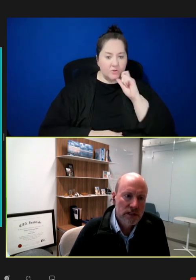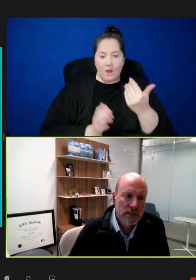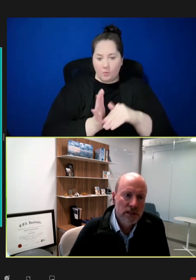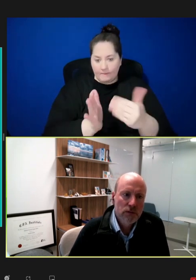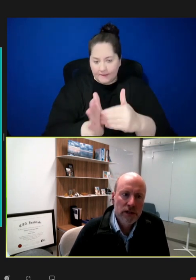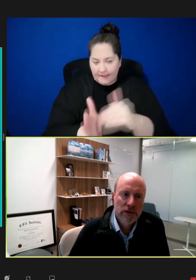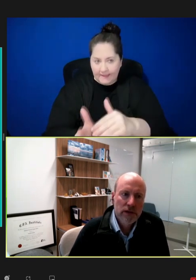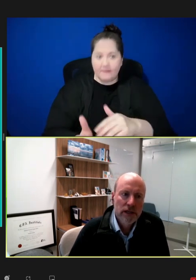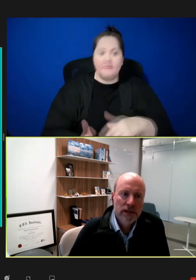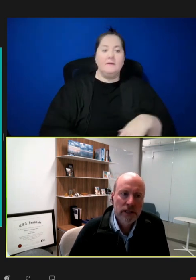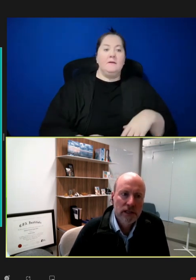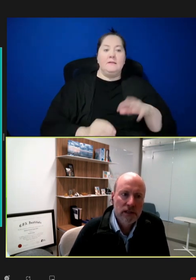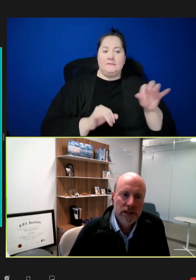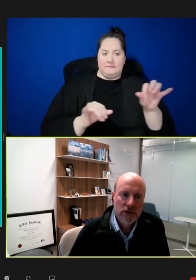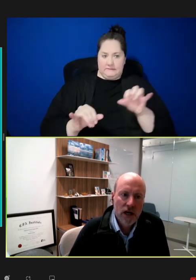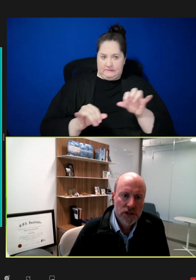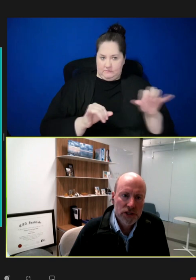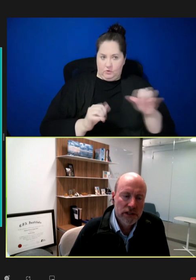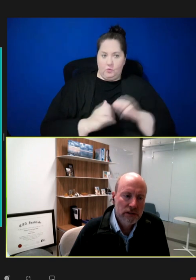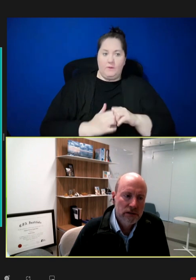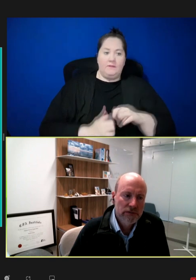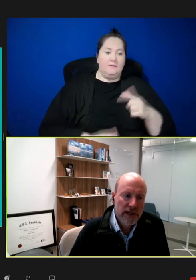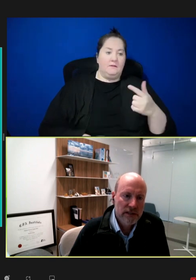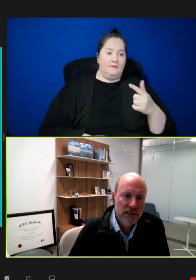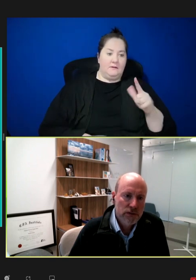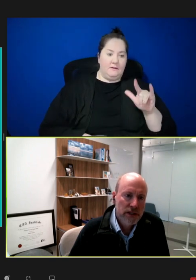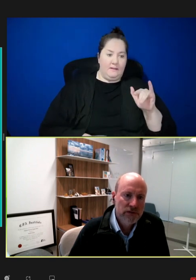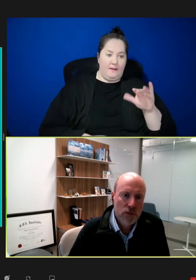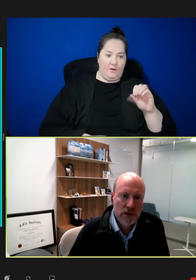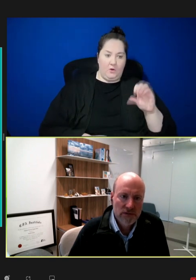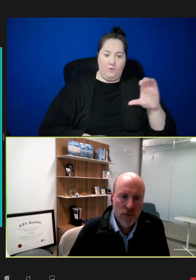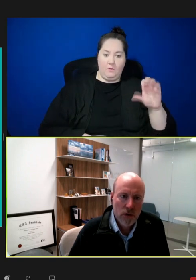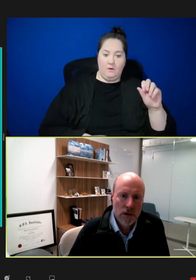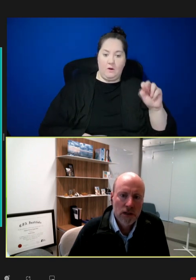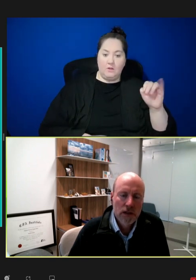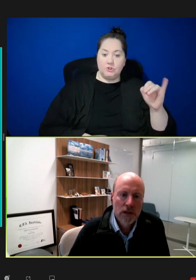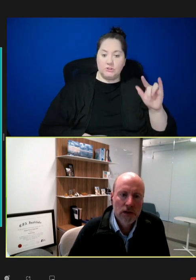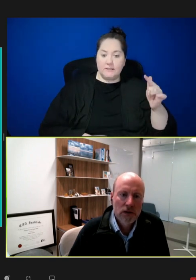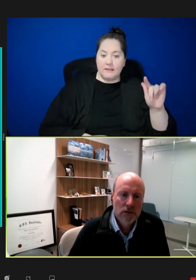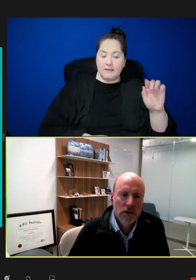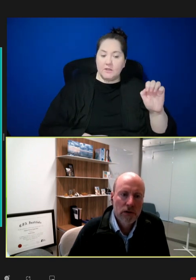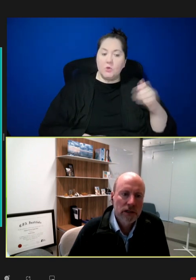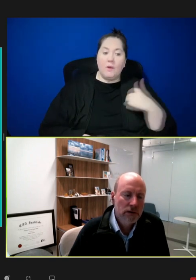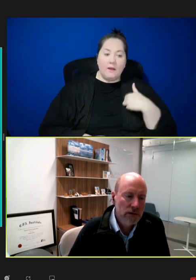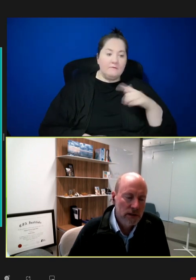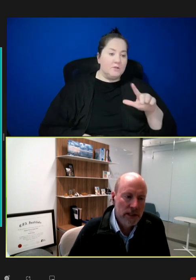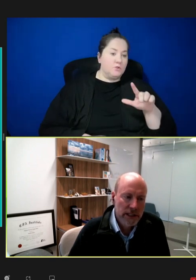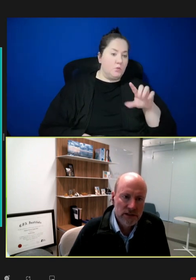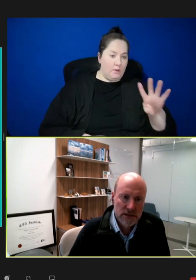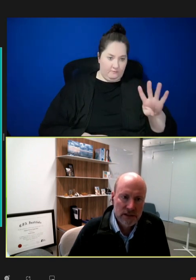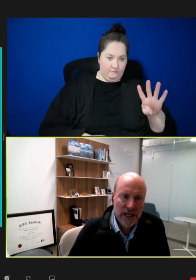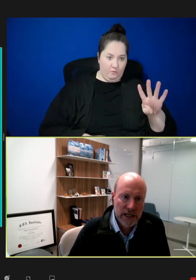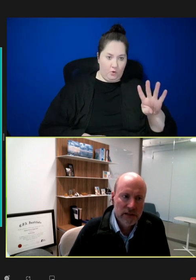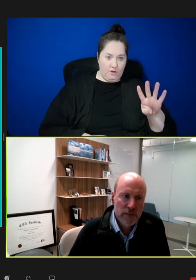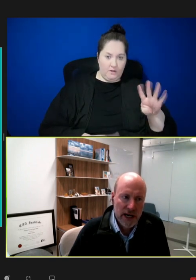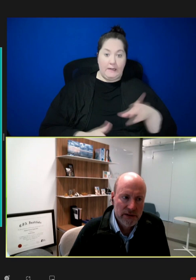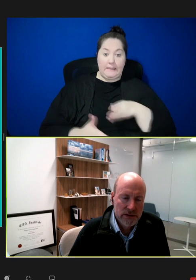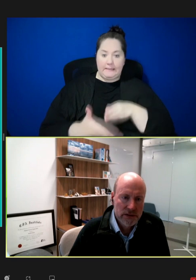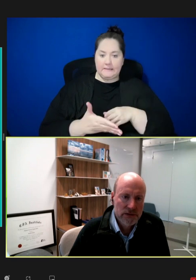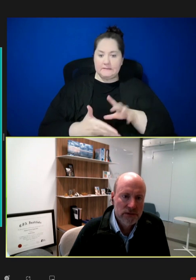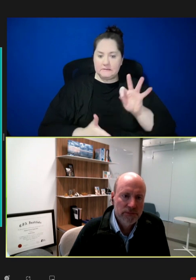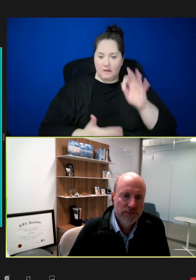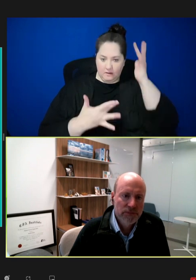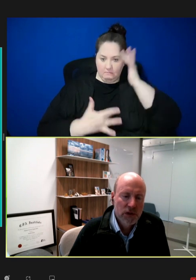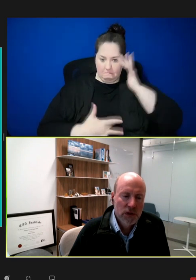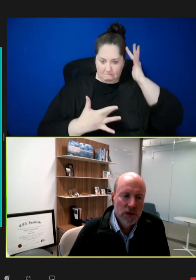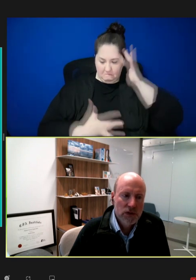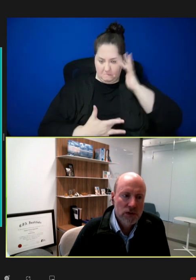we see with the glyco-conjugate vaccines, where you have 24 going against nine pathogens. So,